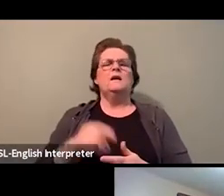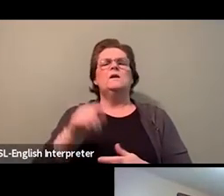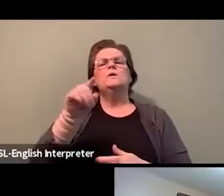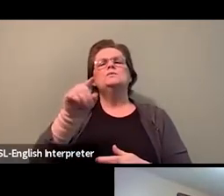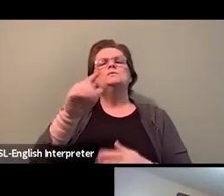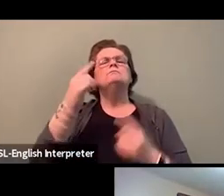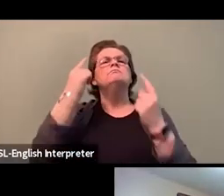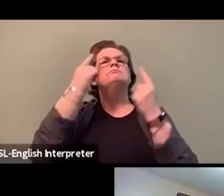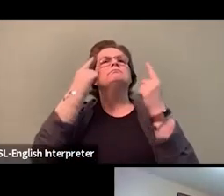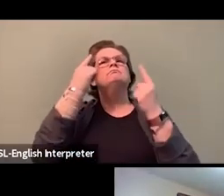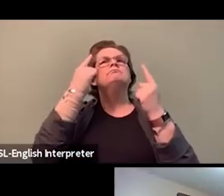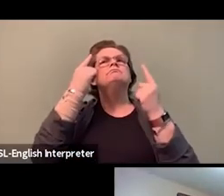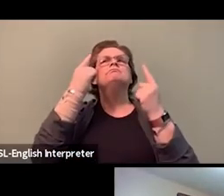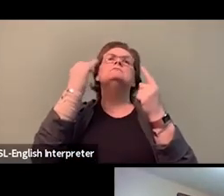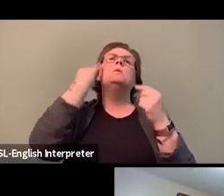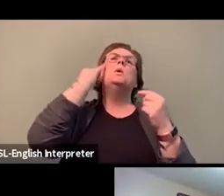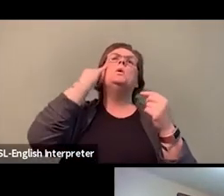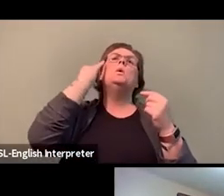and celebrate black lives.